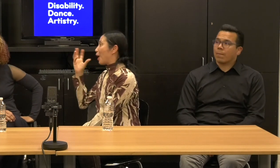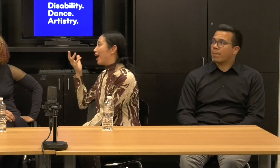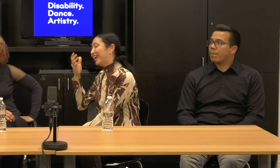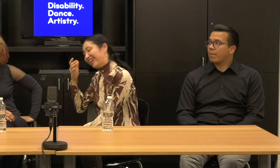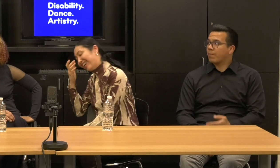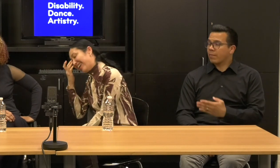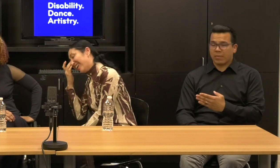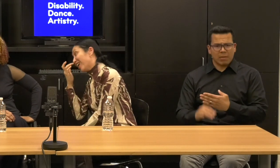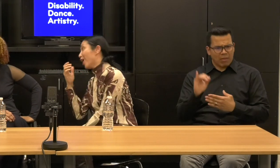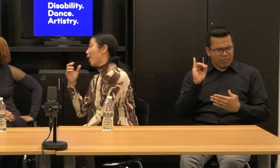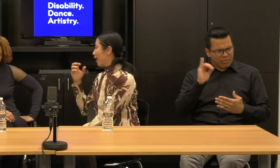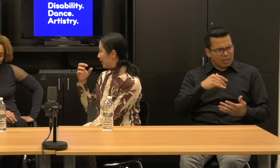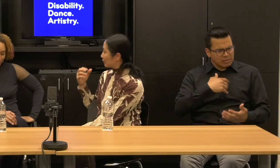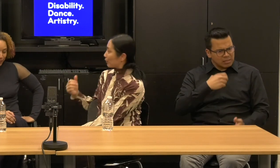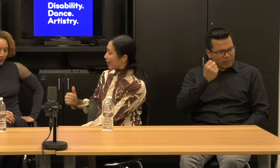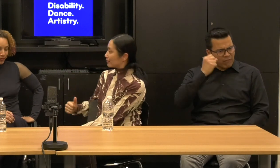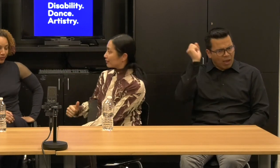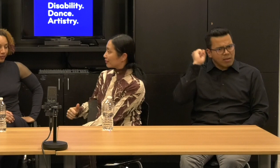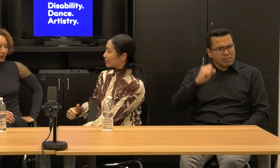I invited, bring it out